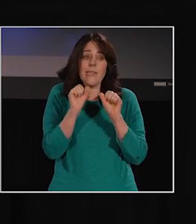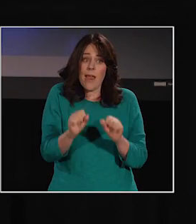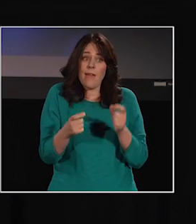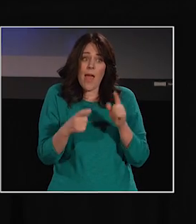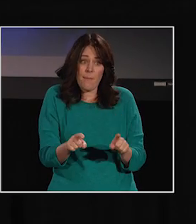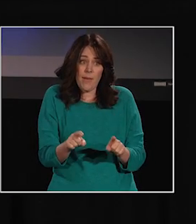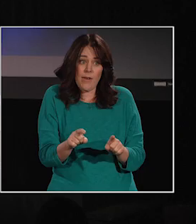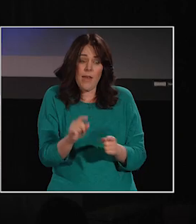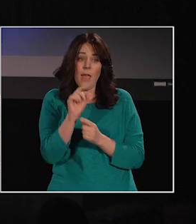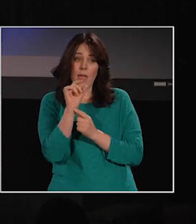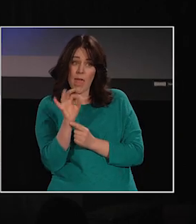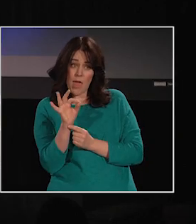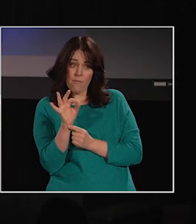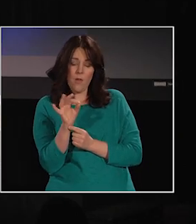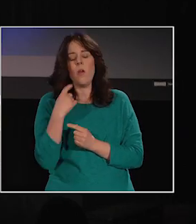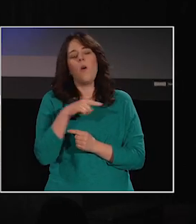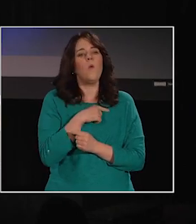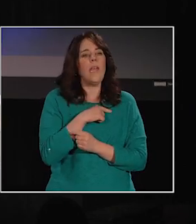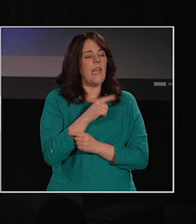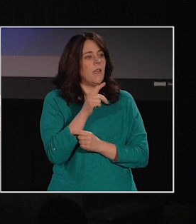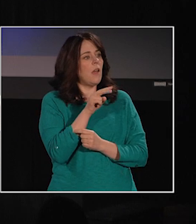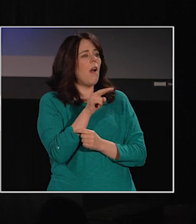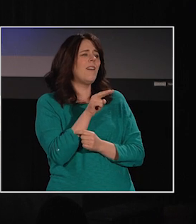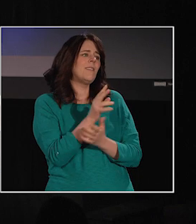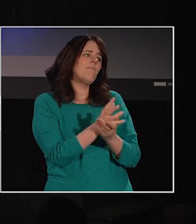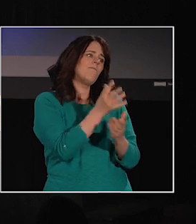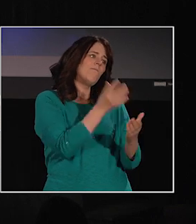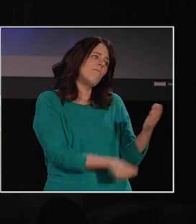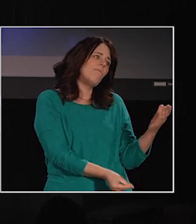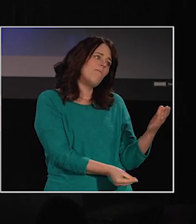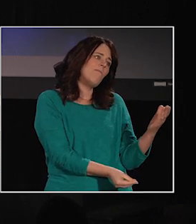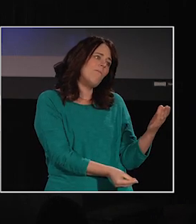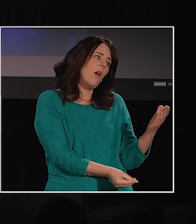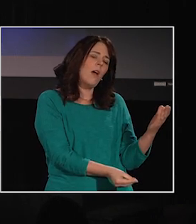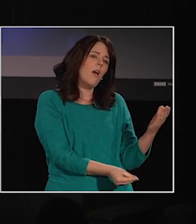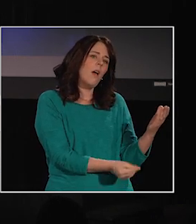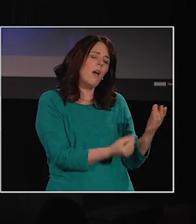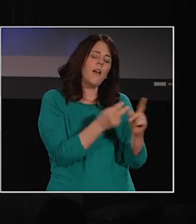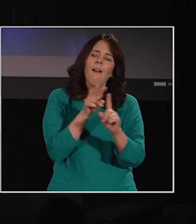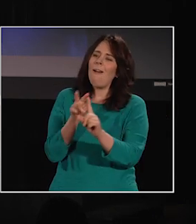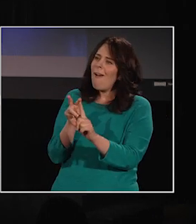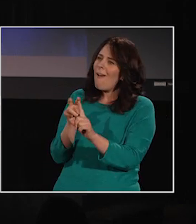when we stop seeing the deficit, and shift to a "difference" perspective.